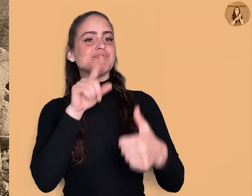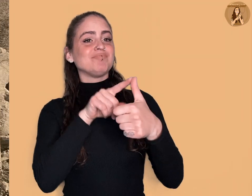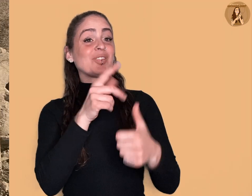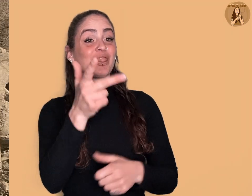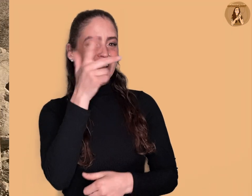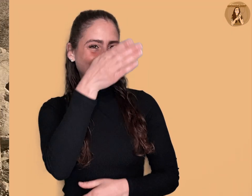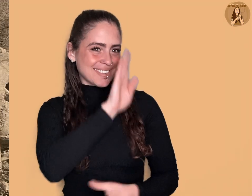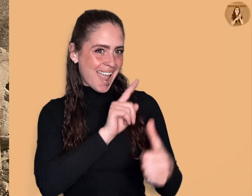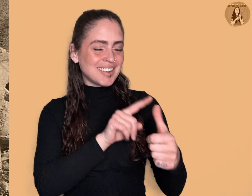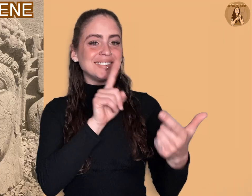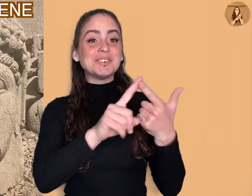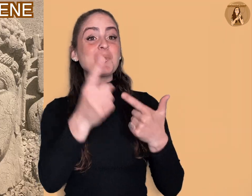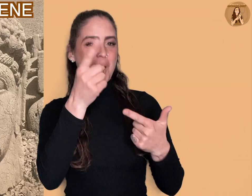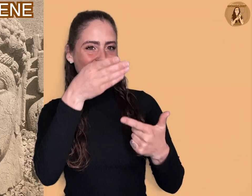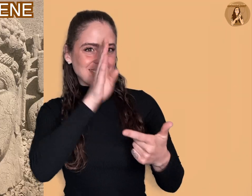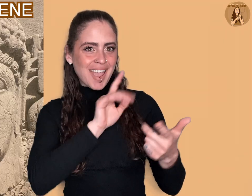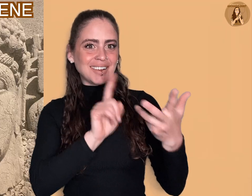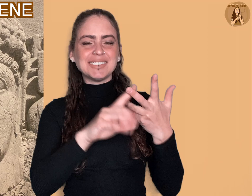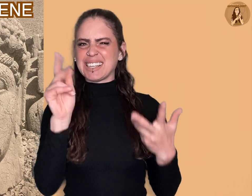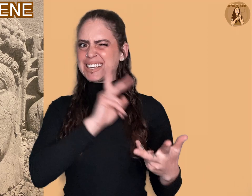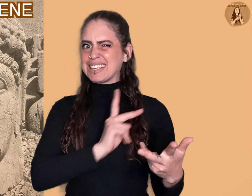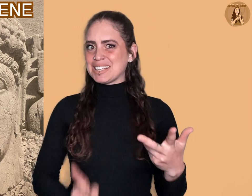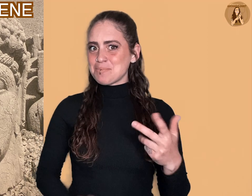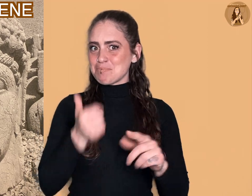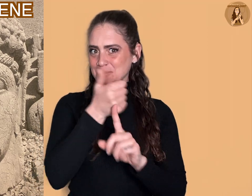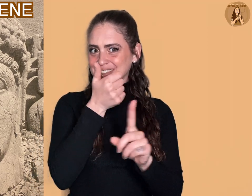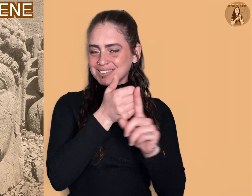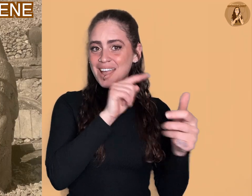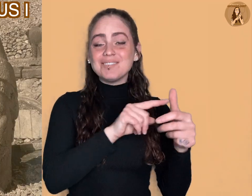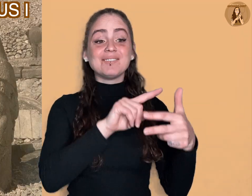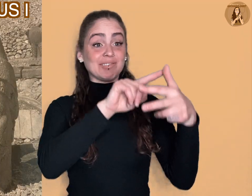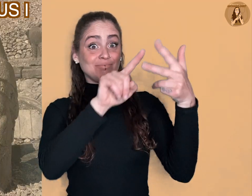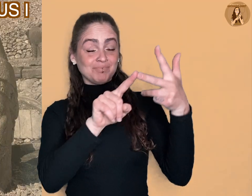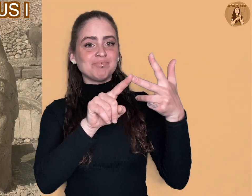three gods and one goddess and the king himself facing outwards on the upper level